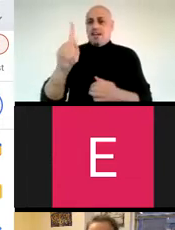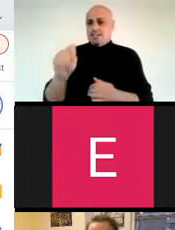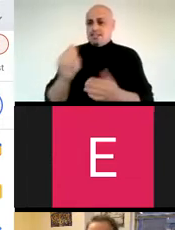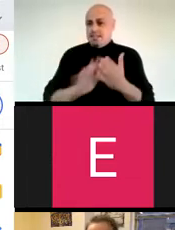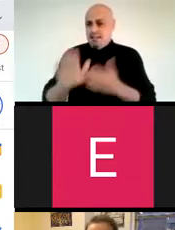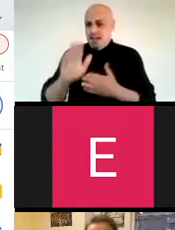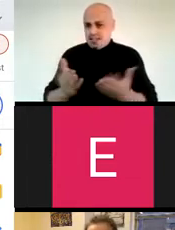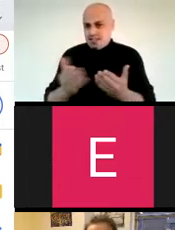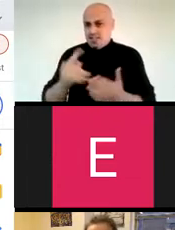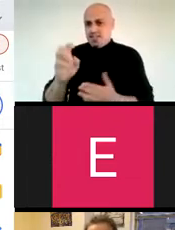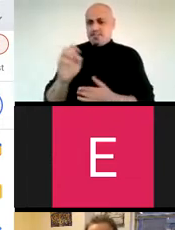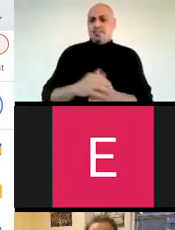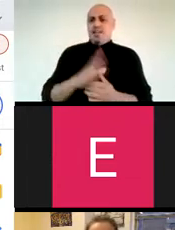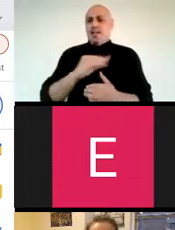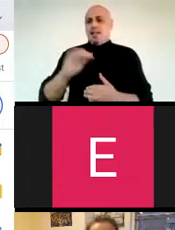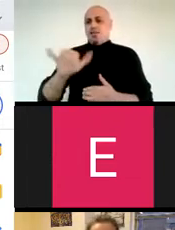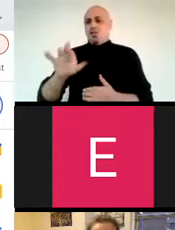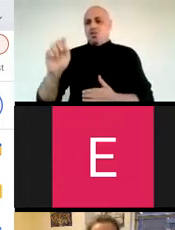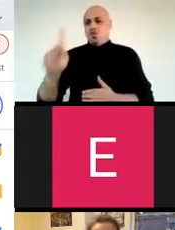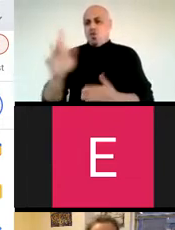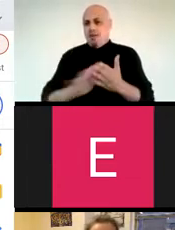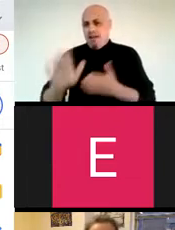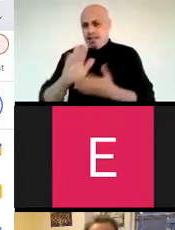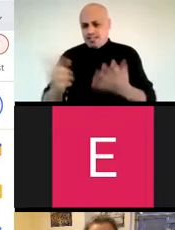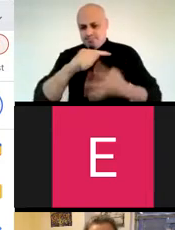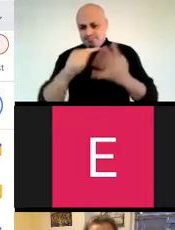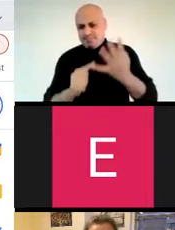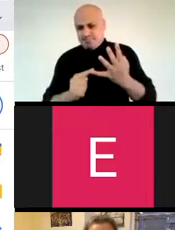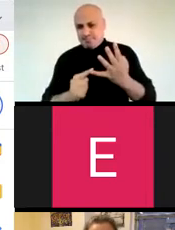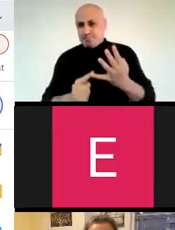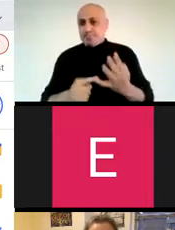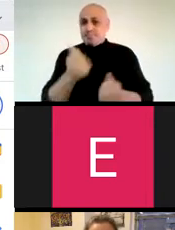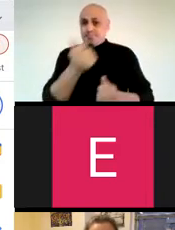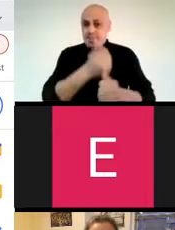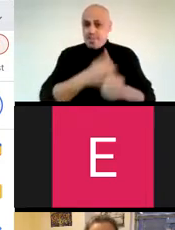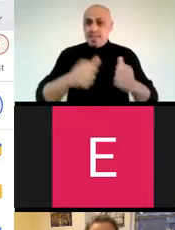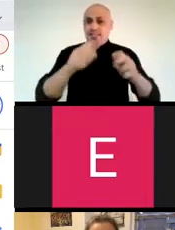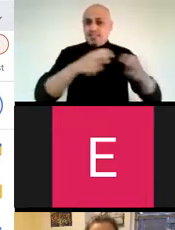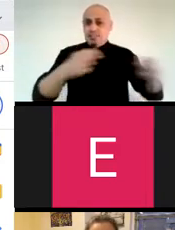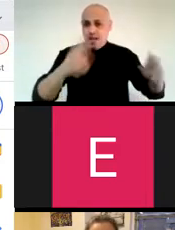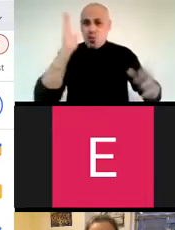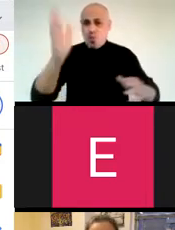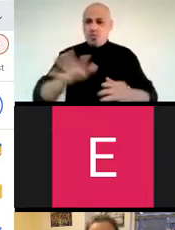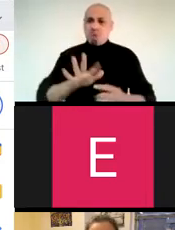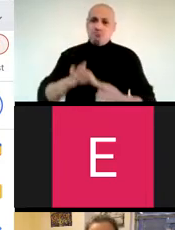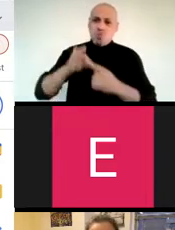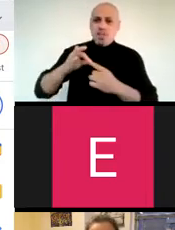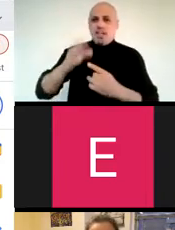of Technology and Tom Zlabinger of York Colleg. In the first part of the event, each person will share